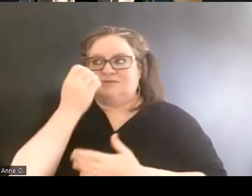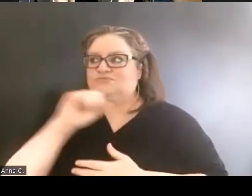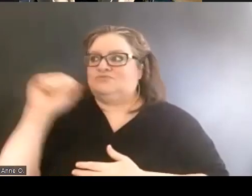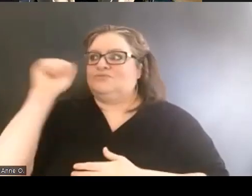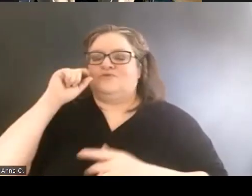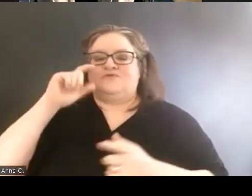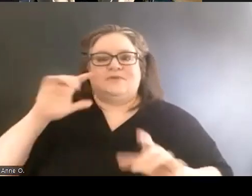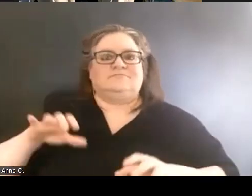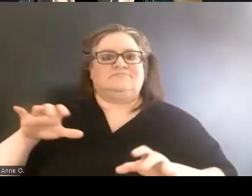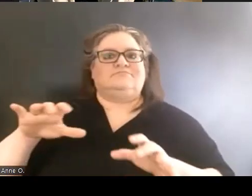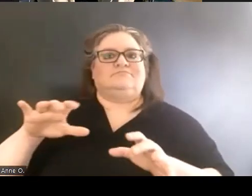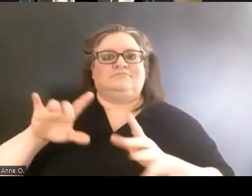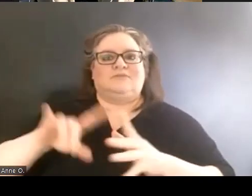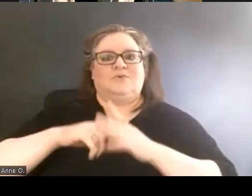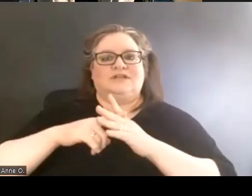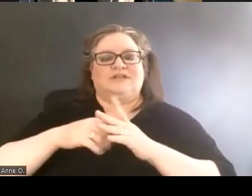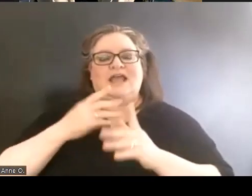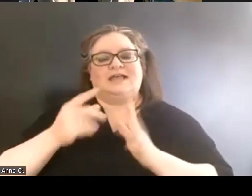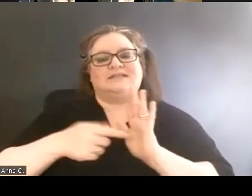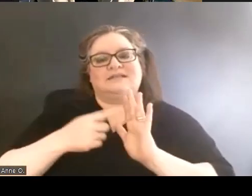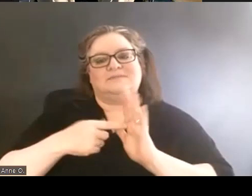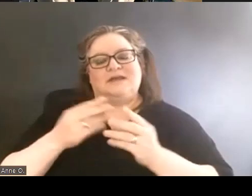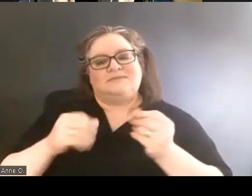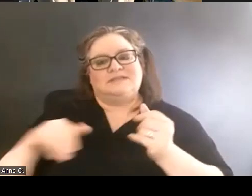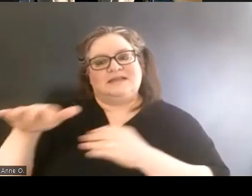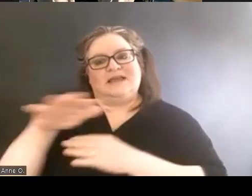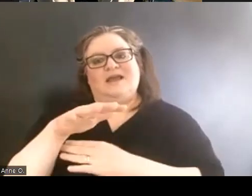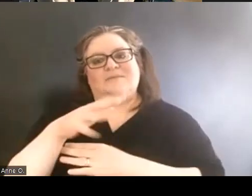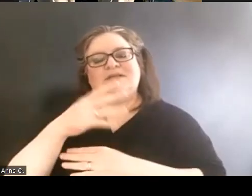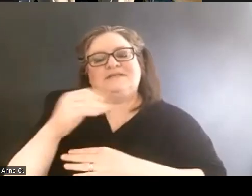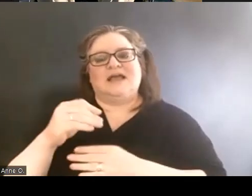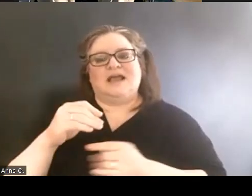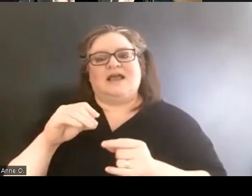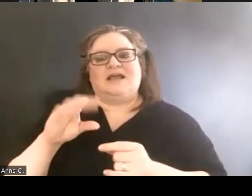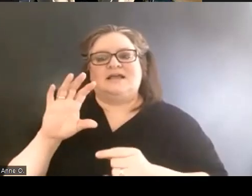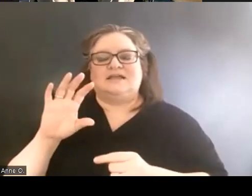And sometimes the campus and the overall area